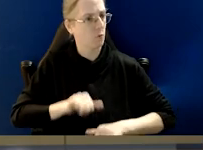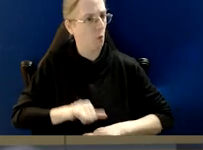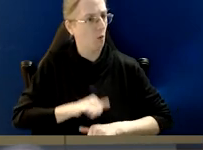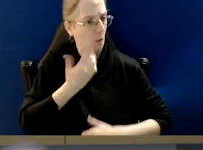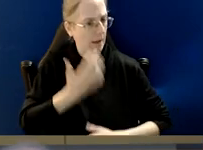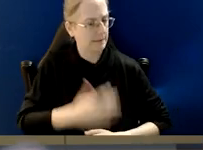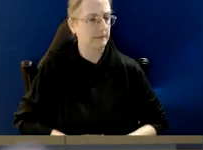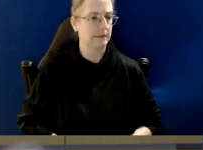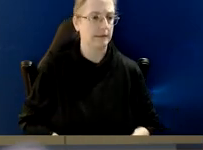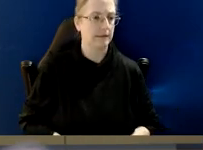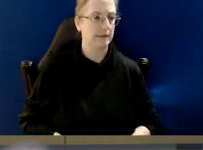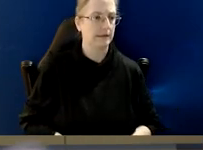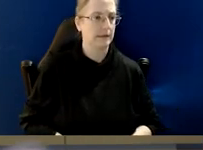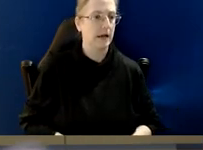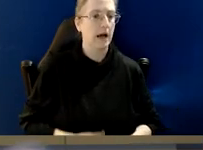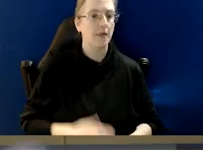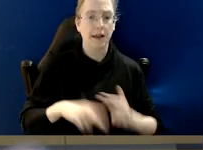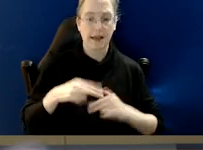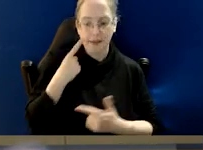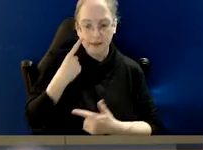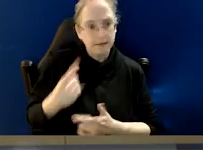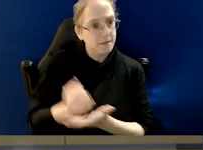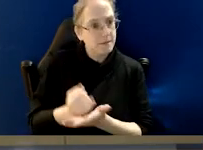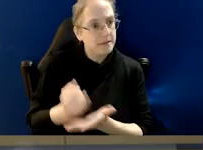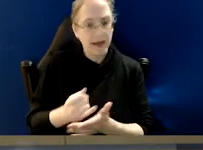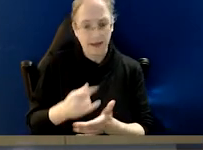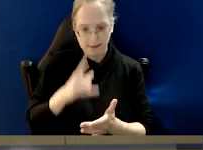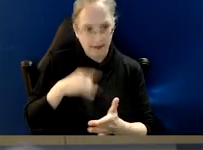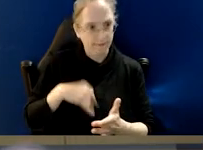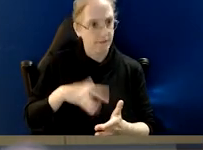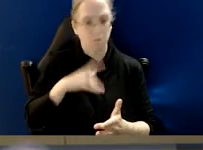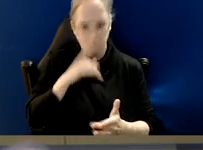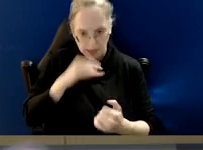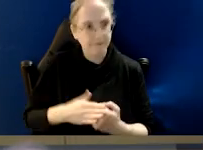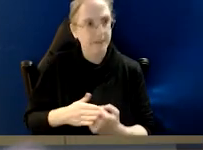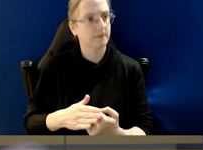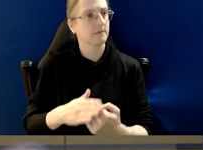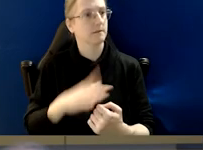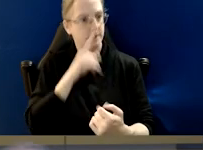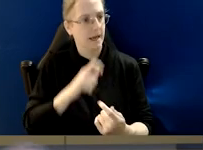And they don't feel constrained from admitting their mistakes and remedying them.